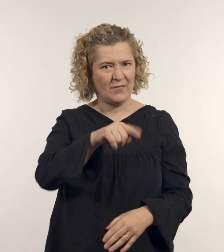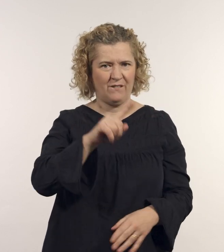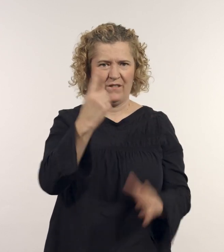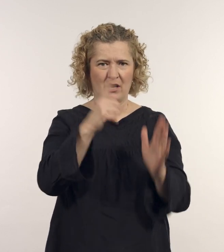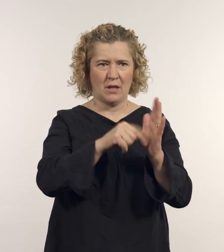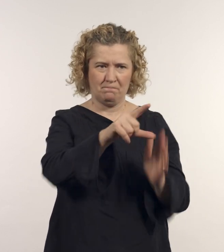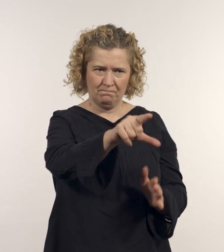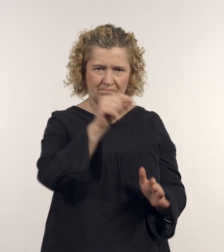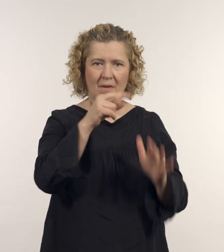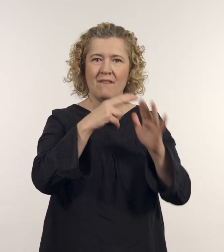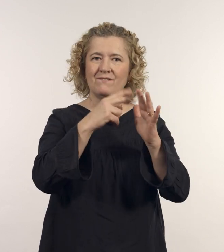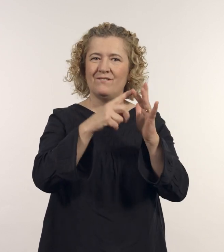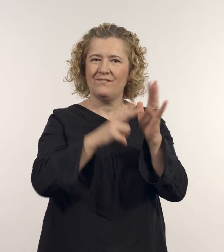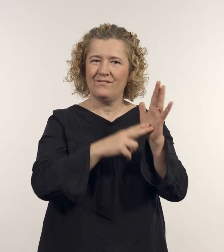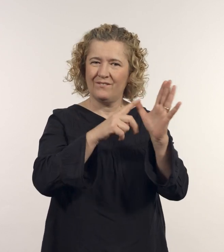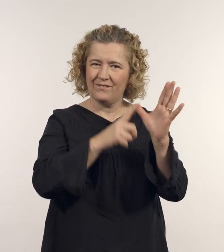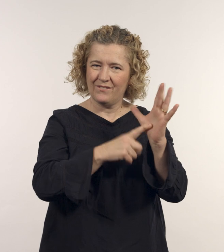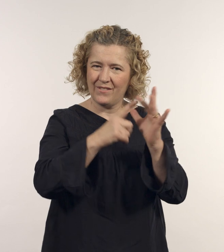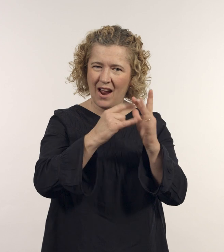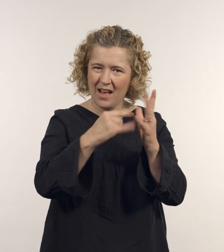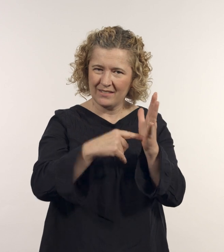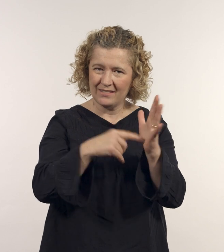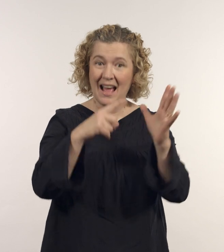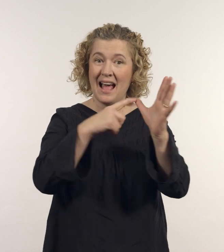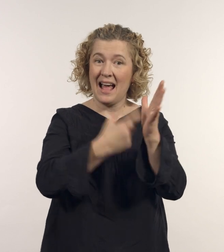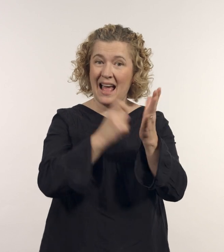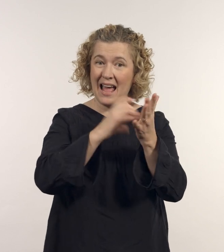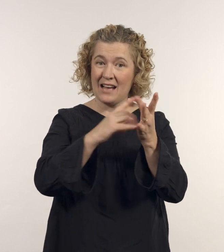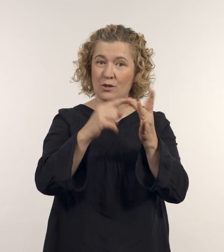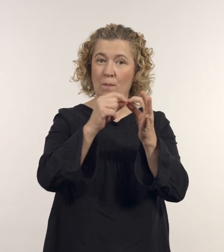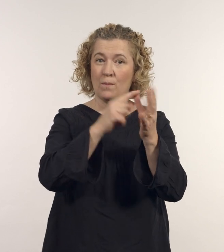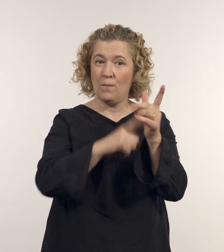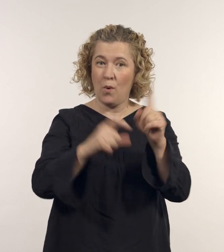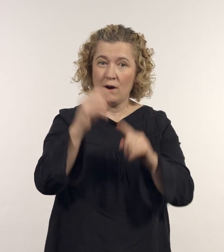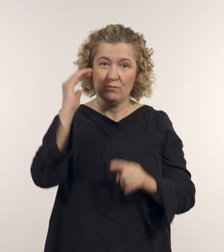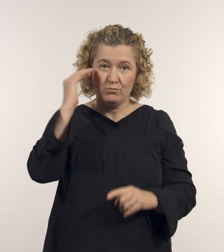This is his first time as an Archibald Prize finalist.